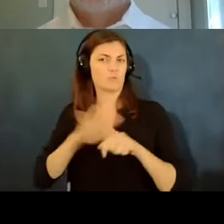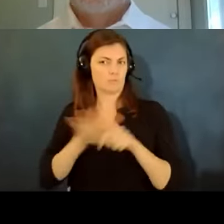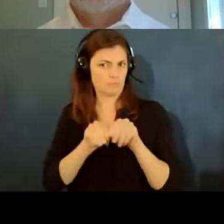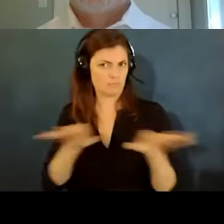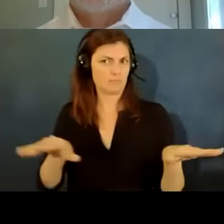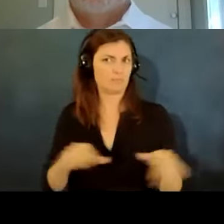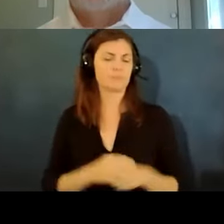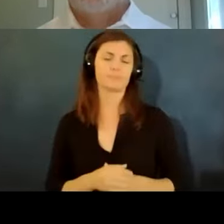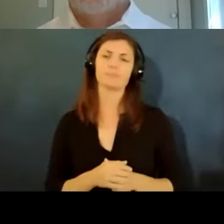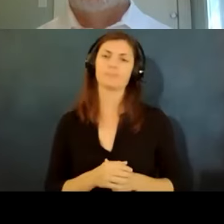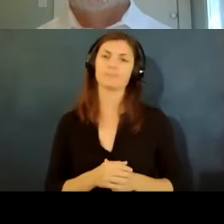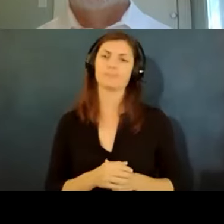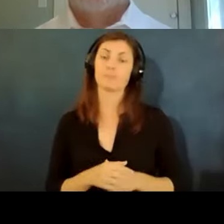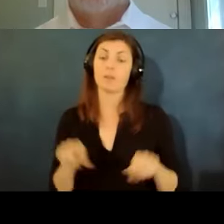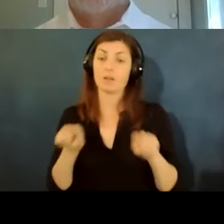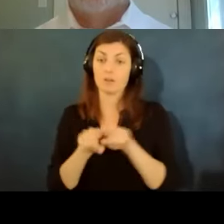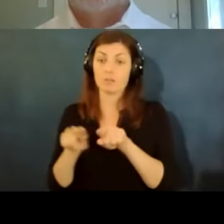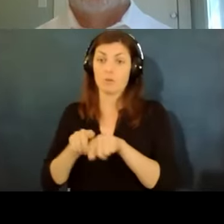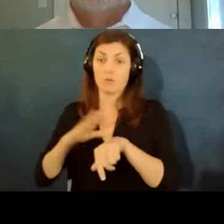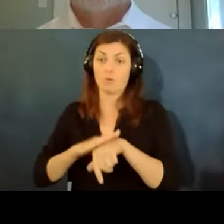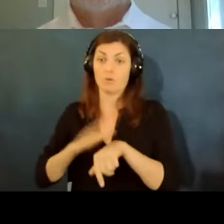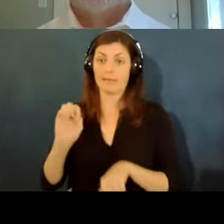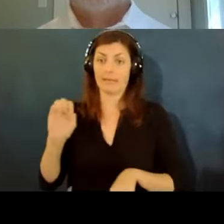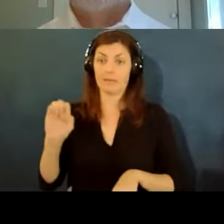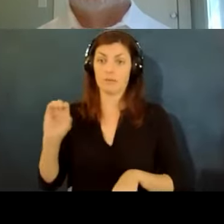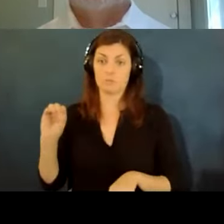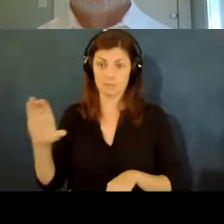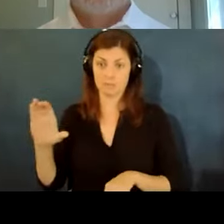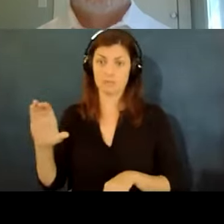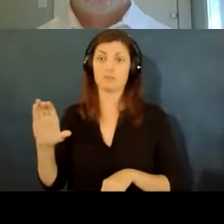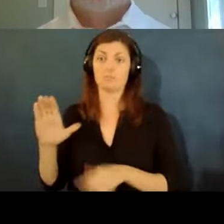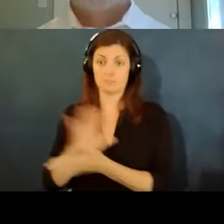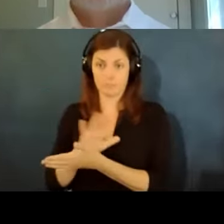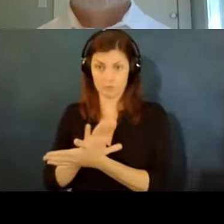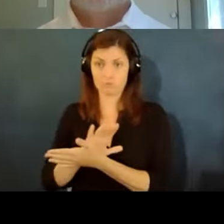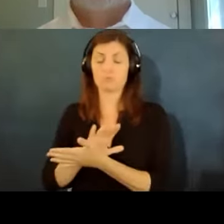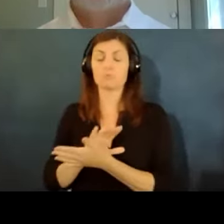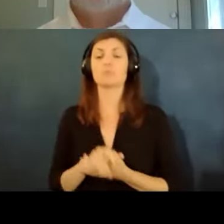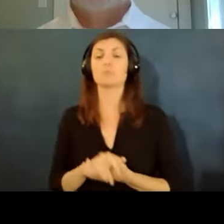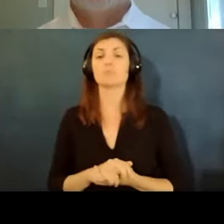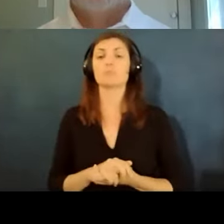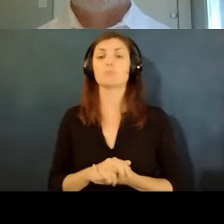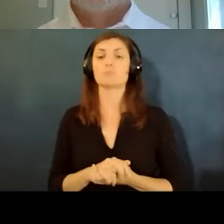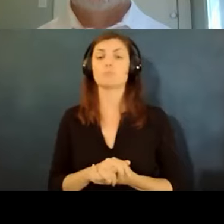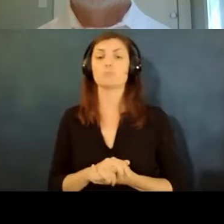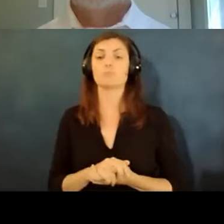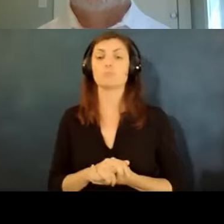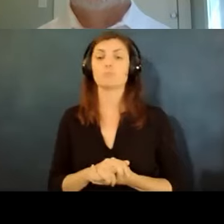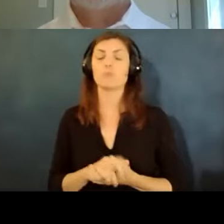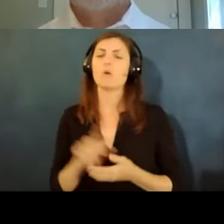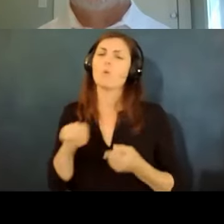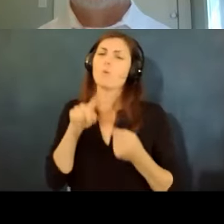and then also mentioned on the eeoc materials is when can the employer exclude employees from the